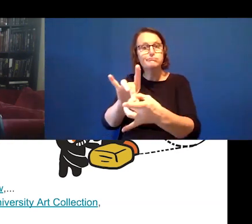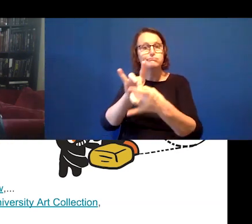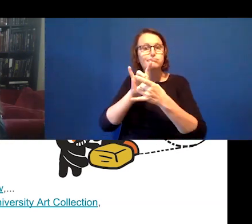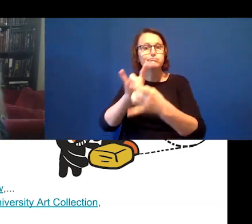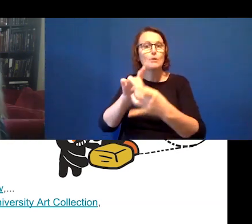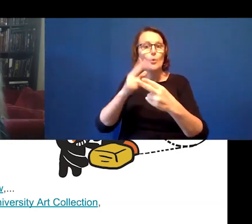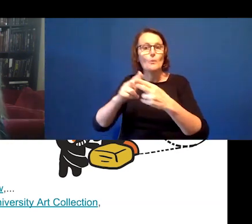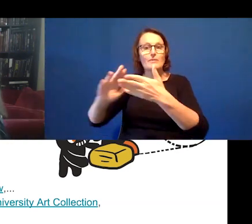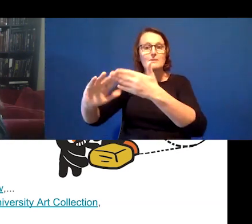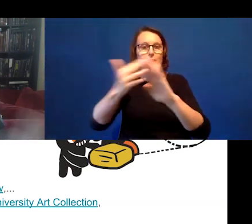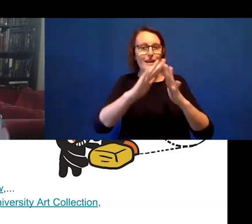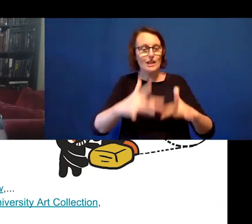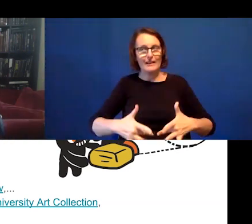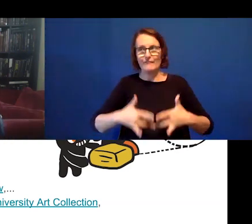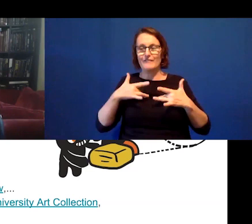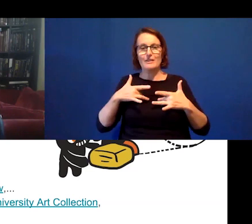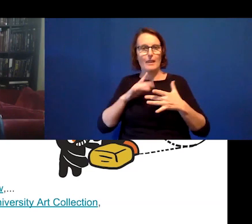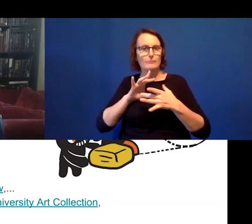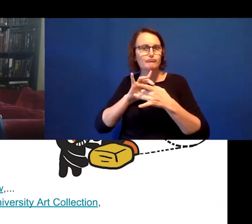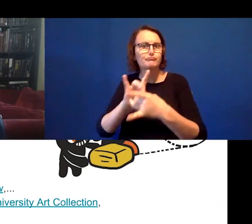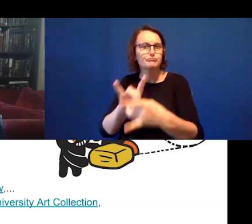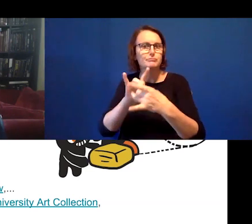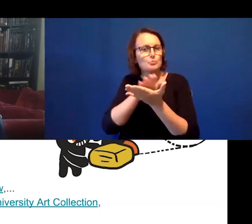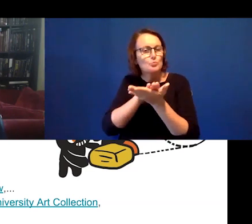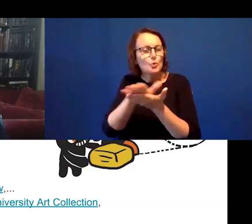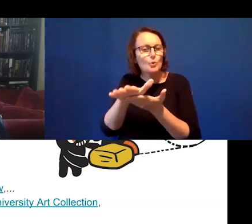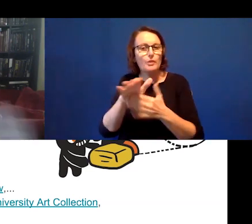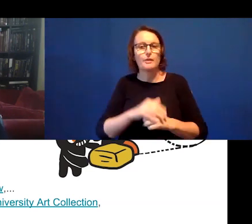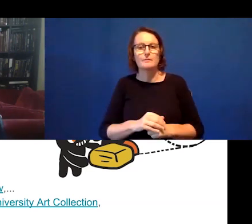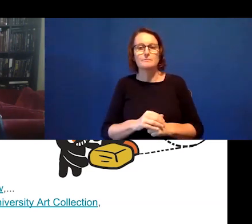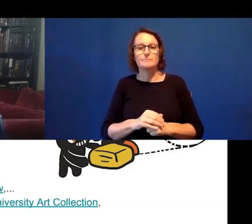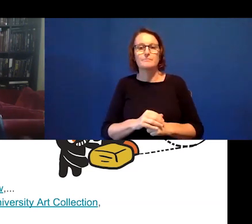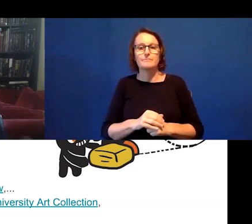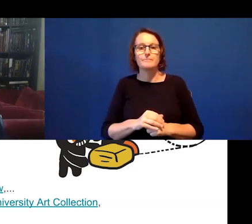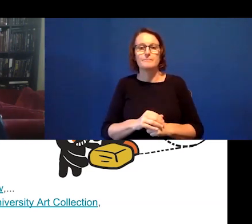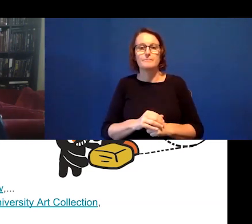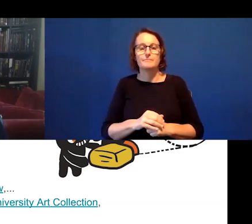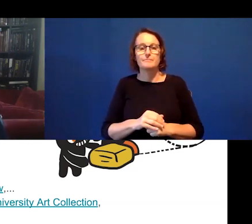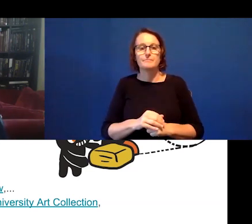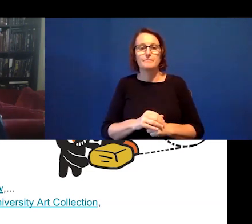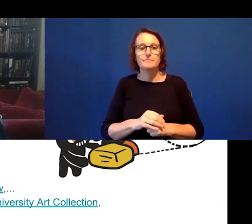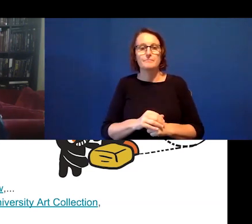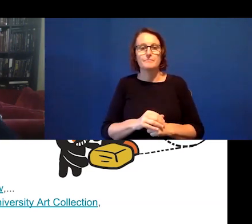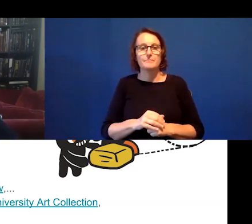nice flow to your tango. But this is an allowed performance when the